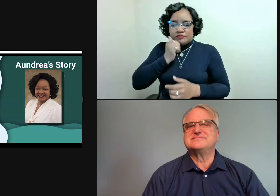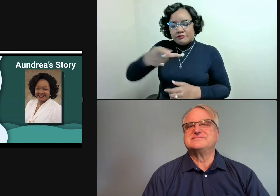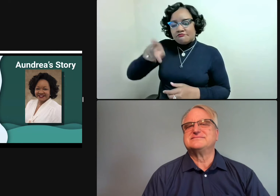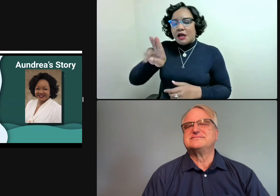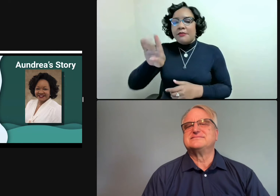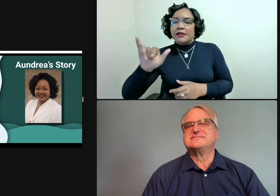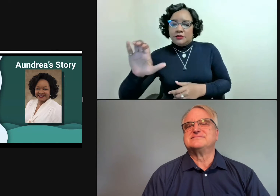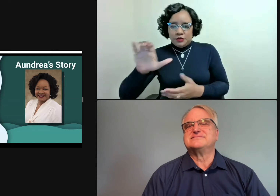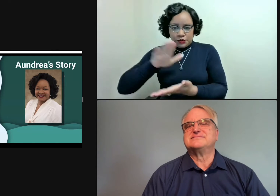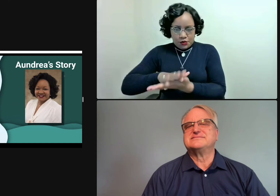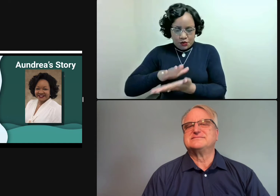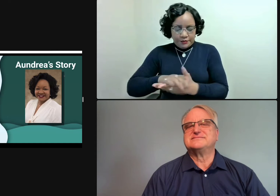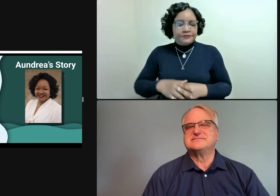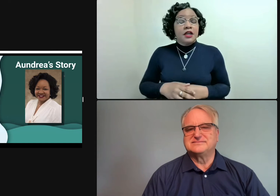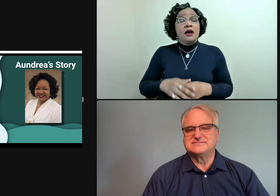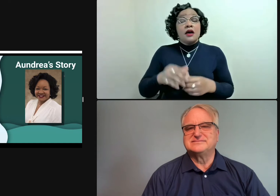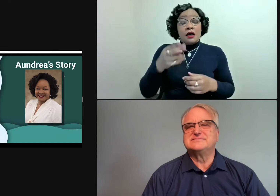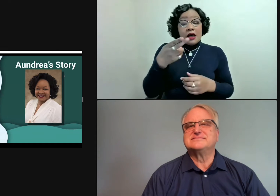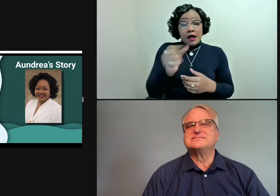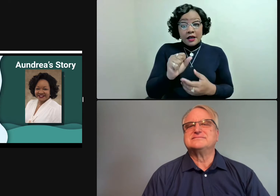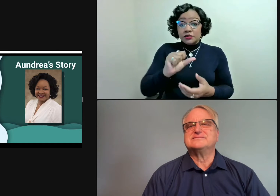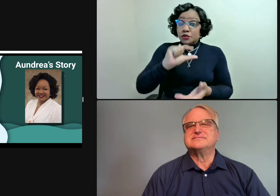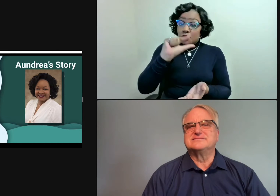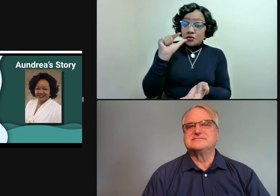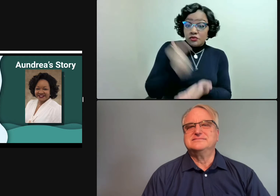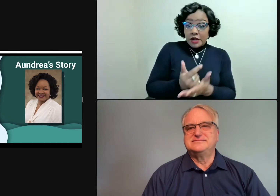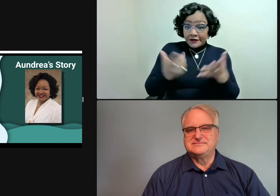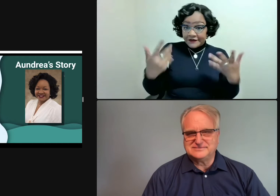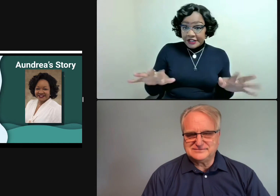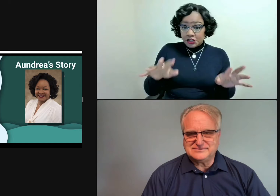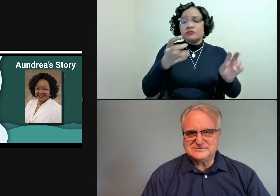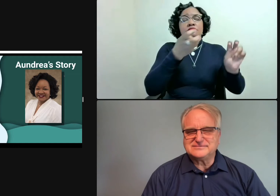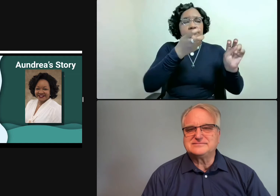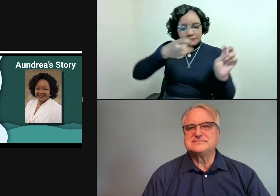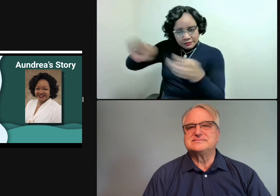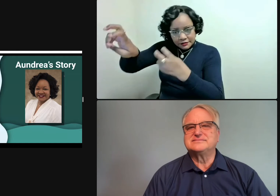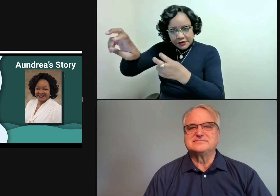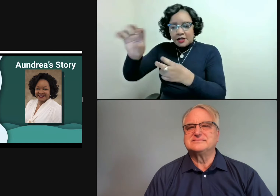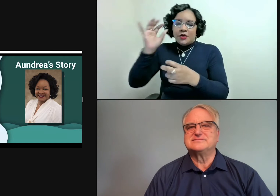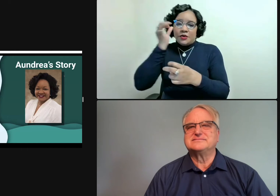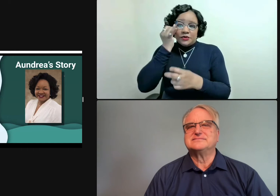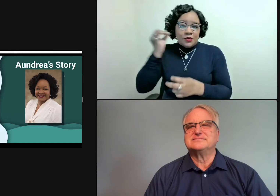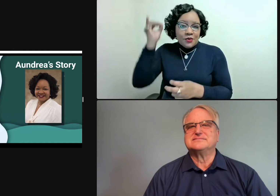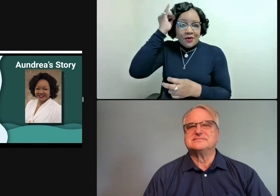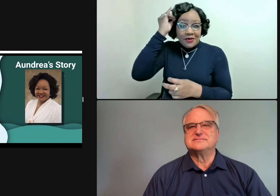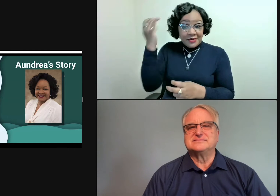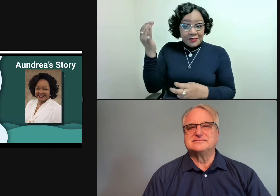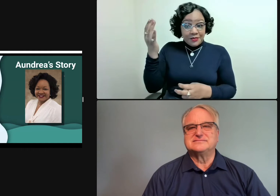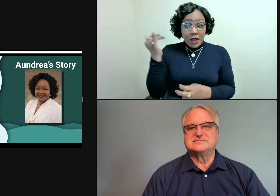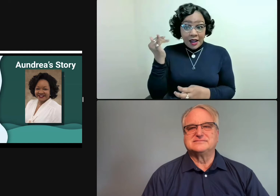For middle school, I was attending a public school. But once I graduated high school,